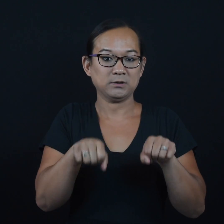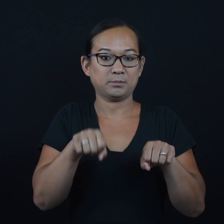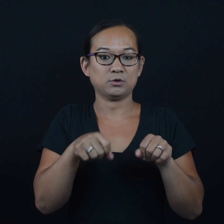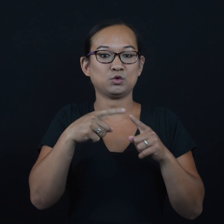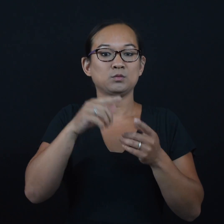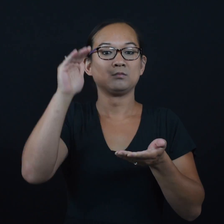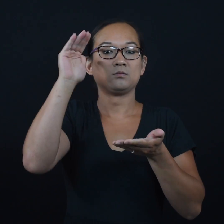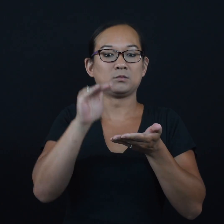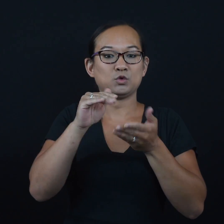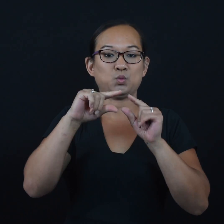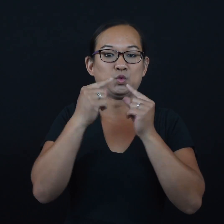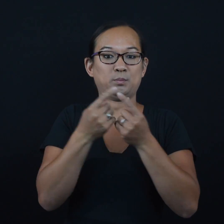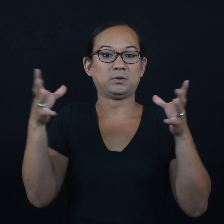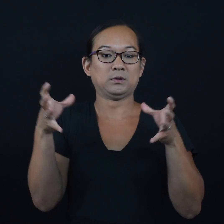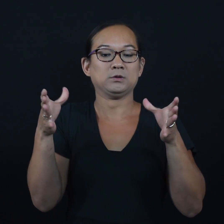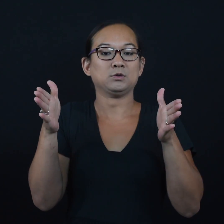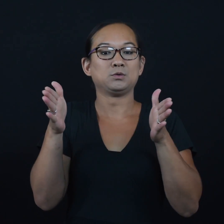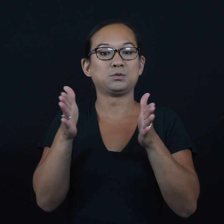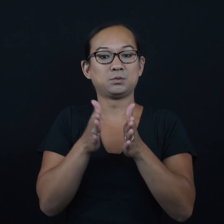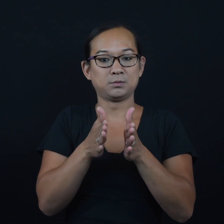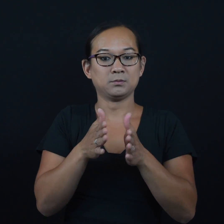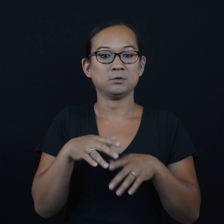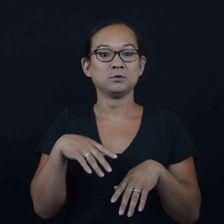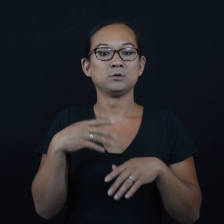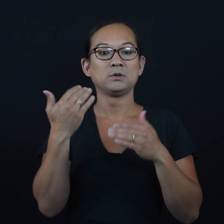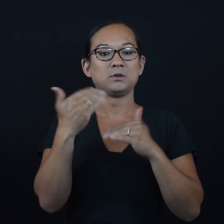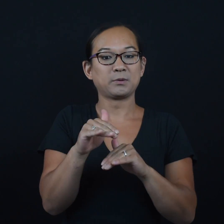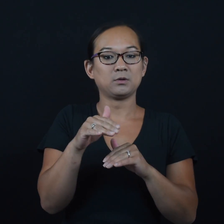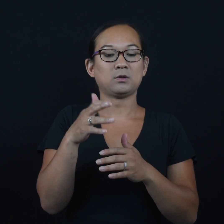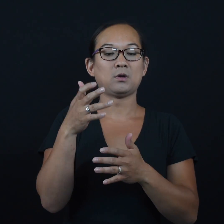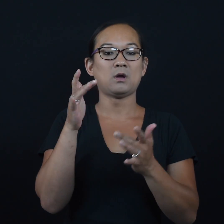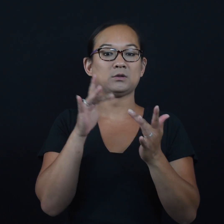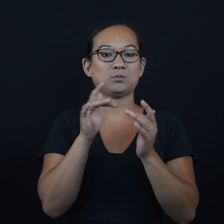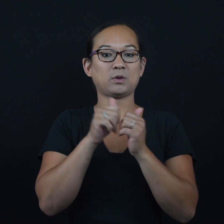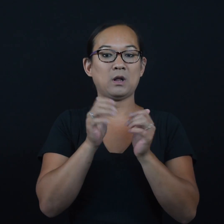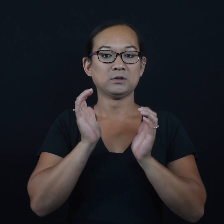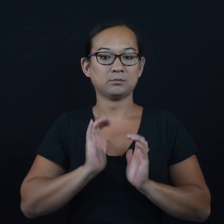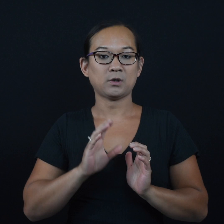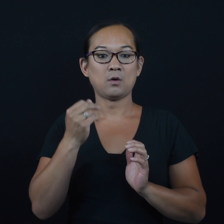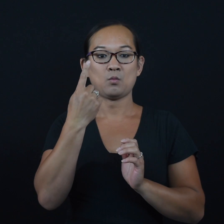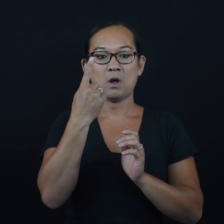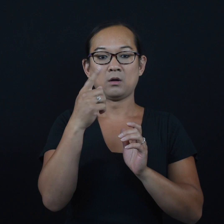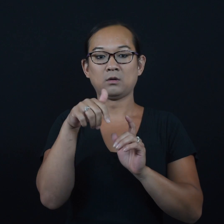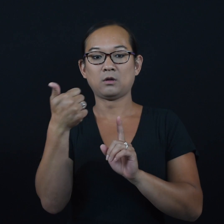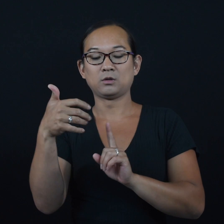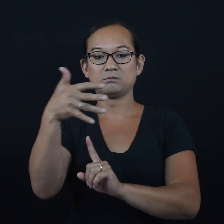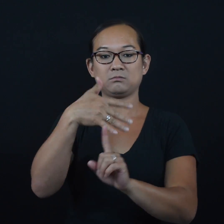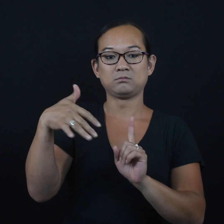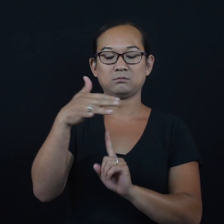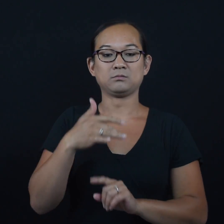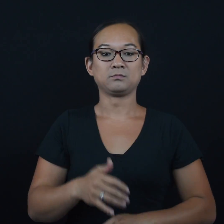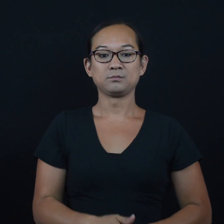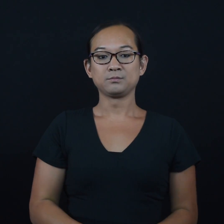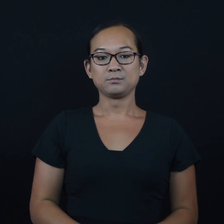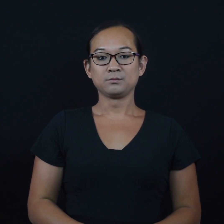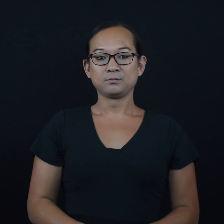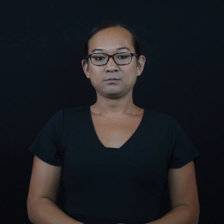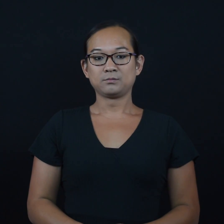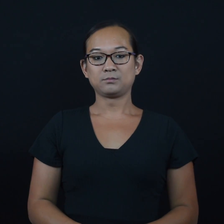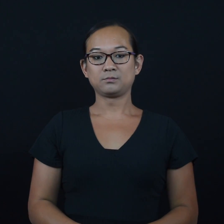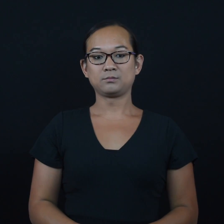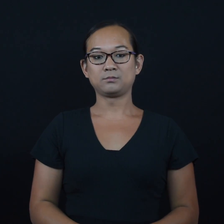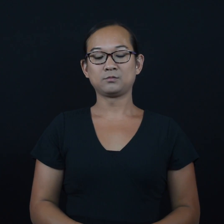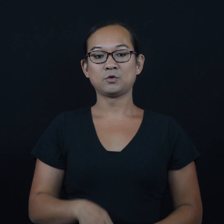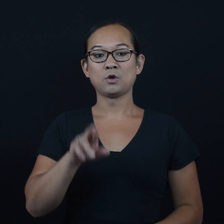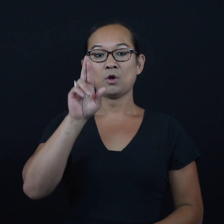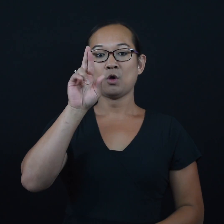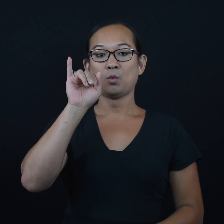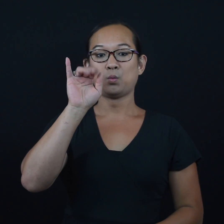and limited contact with customers and one another,” Klamerus said.